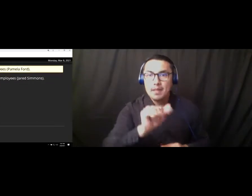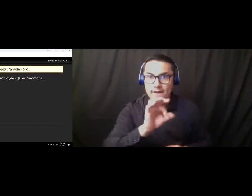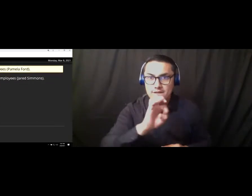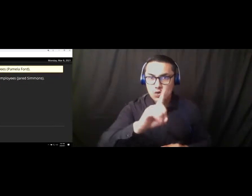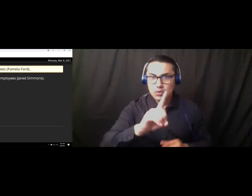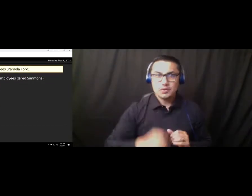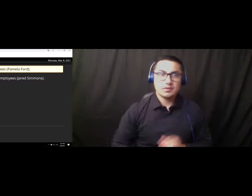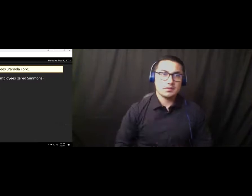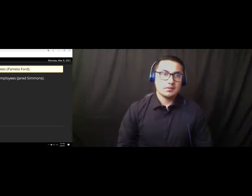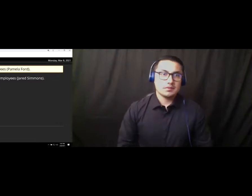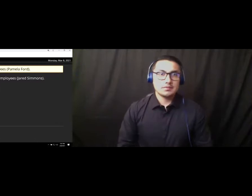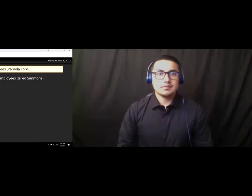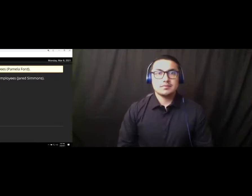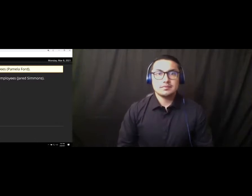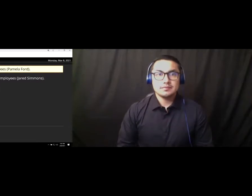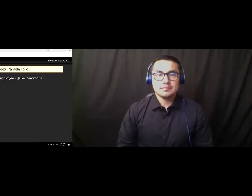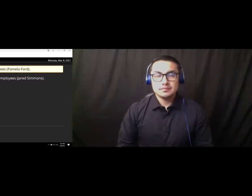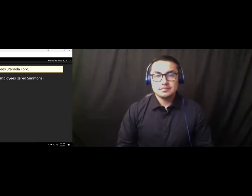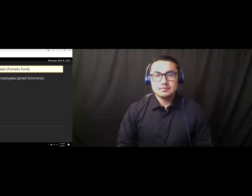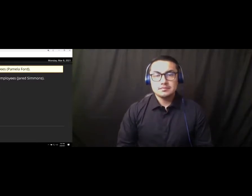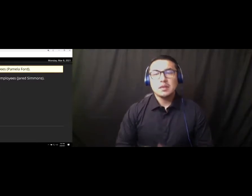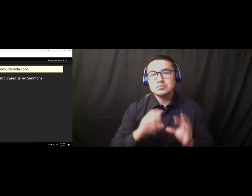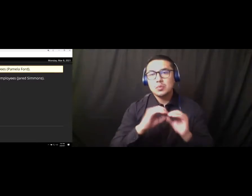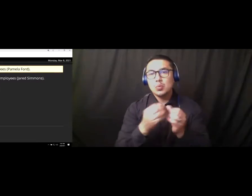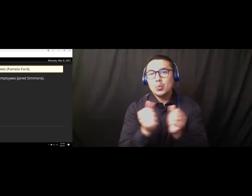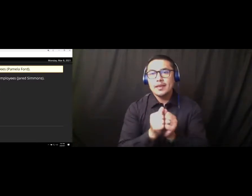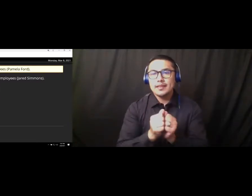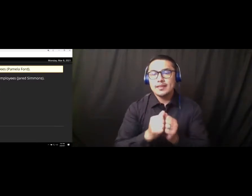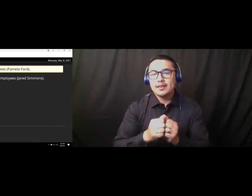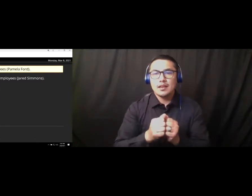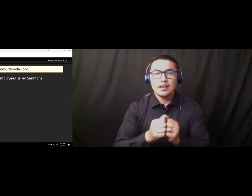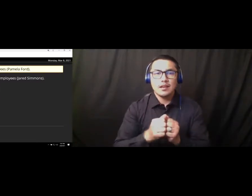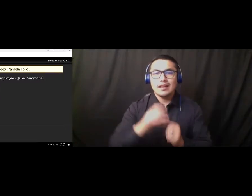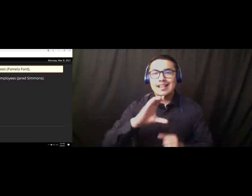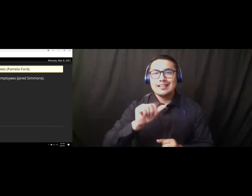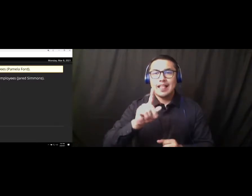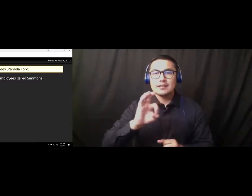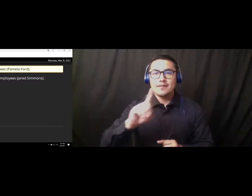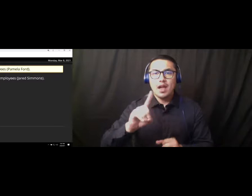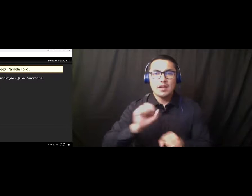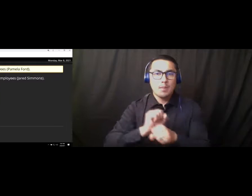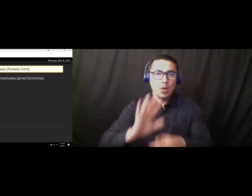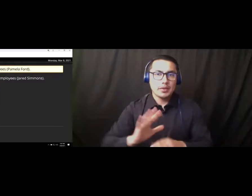[throat clearing] Pamela?